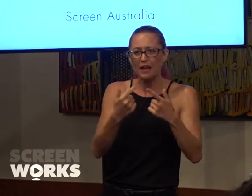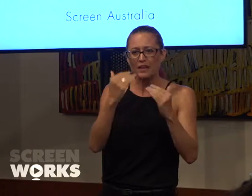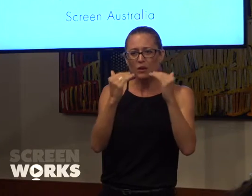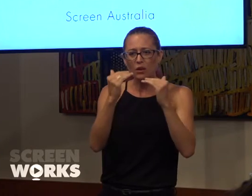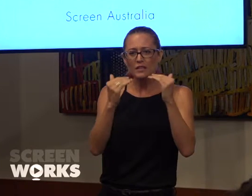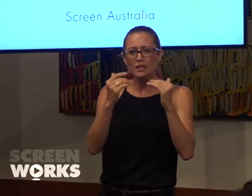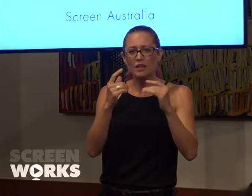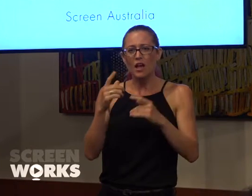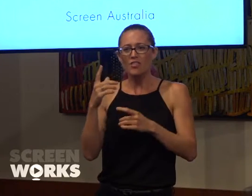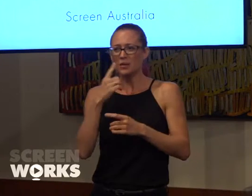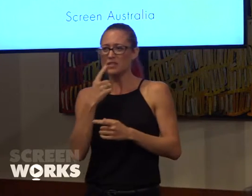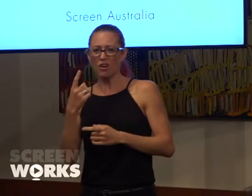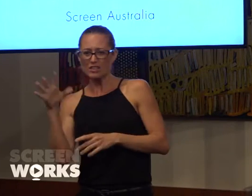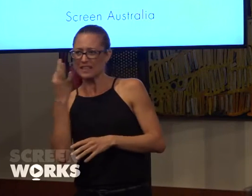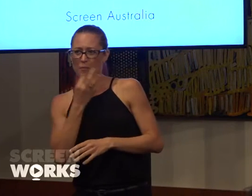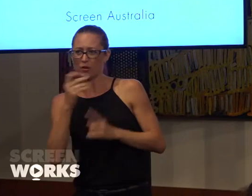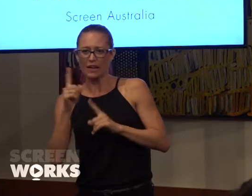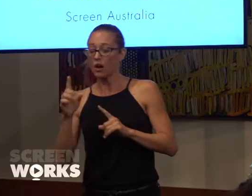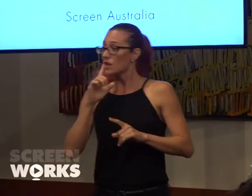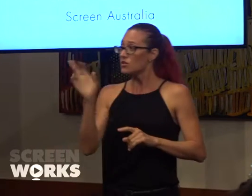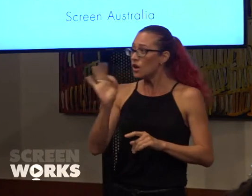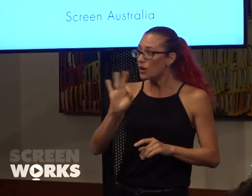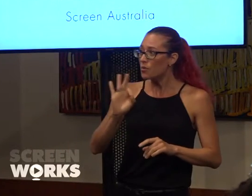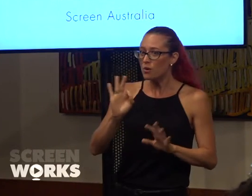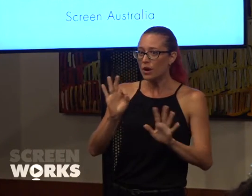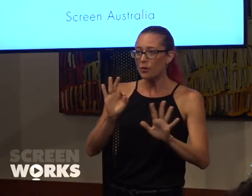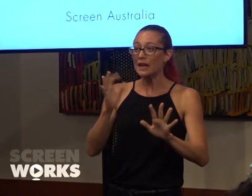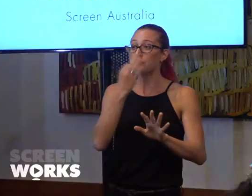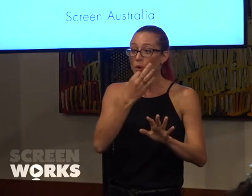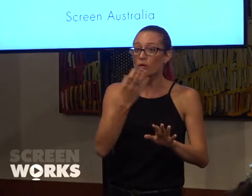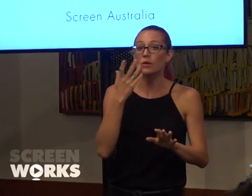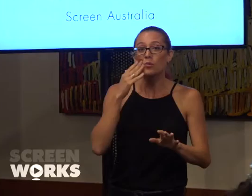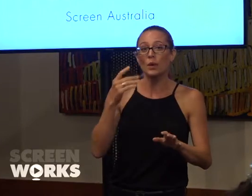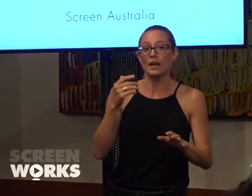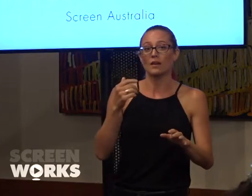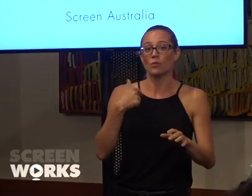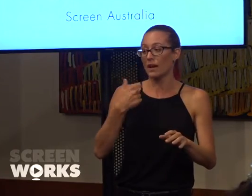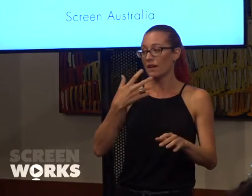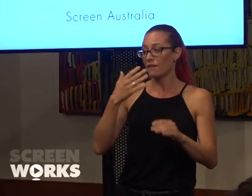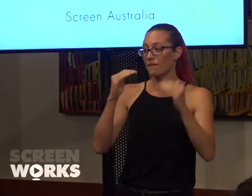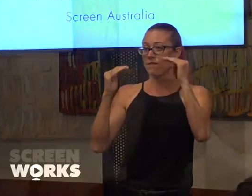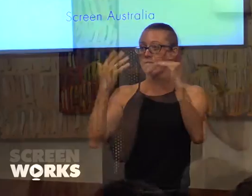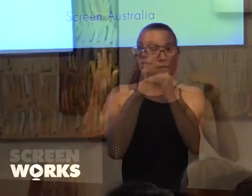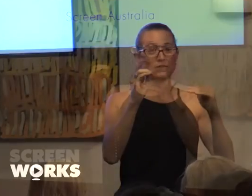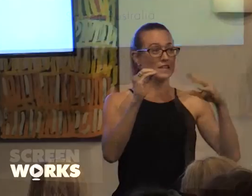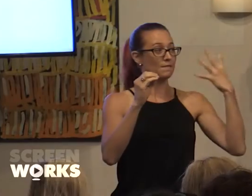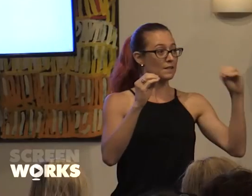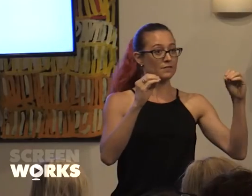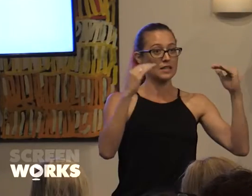I said "no!" (this was a woman) and I said "no, it will be boring when we're at 50/50, that's when i'll be bored"